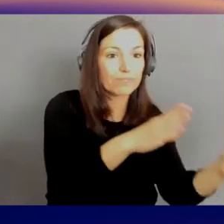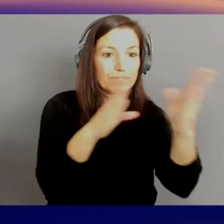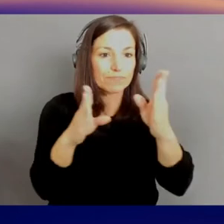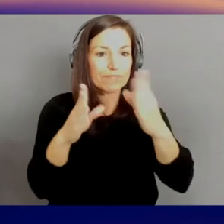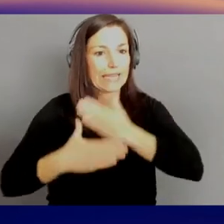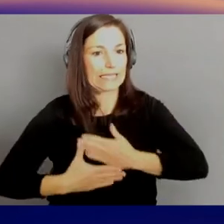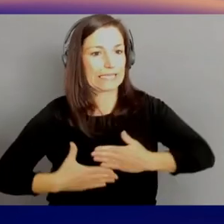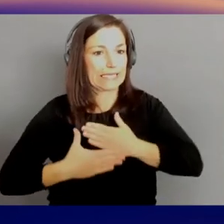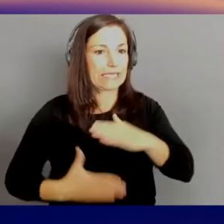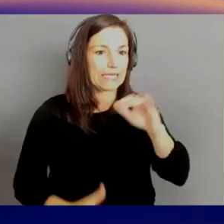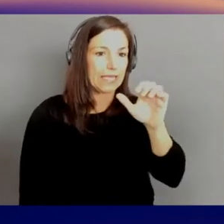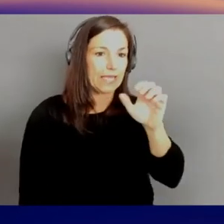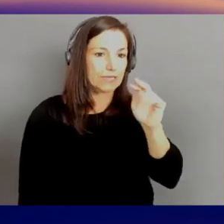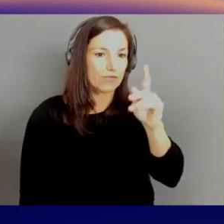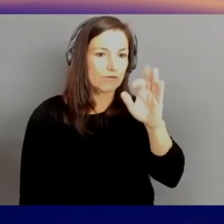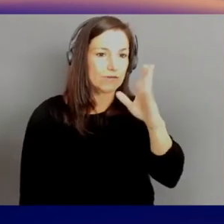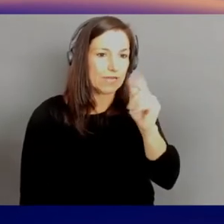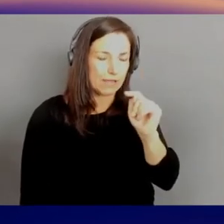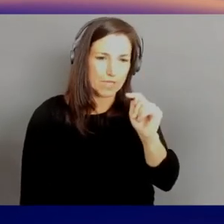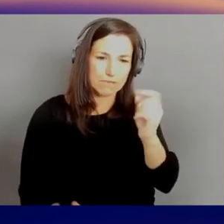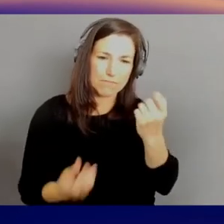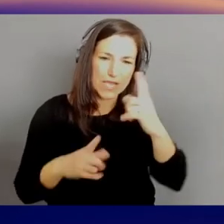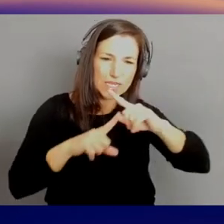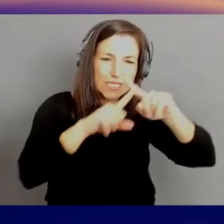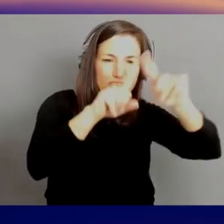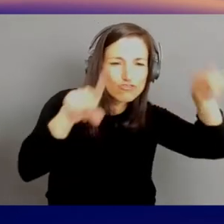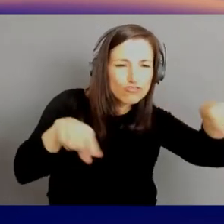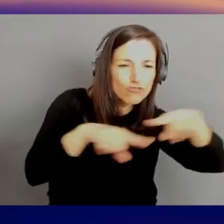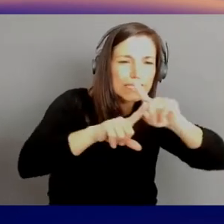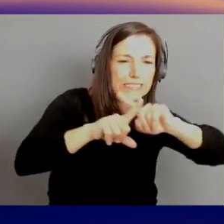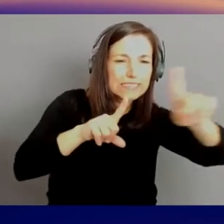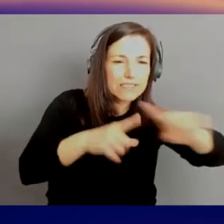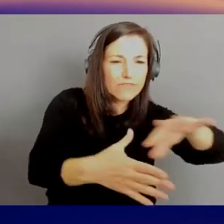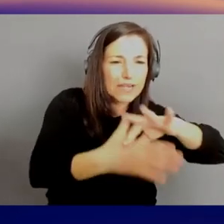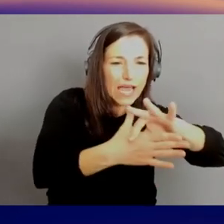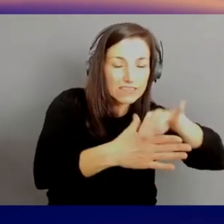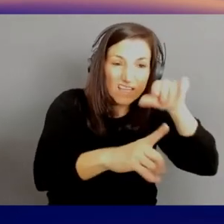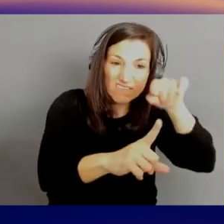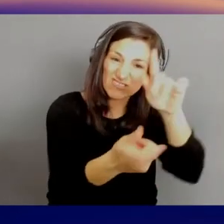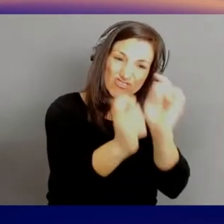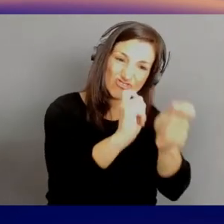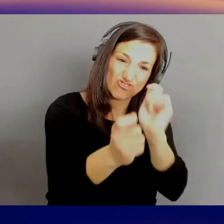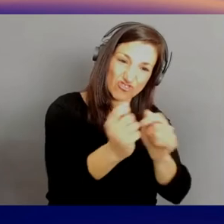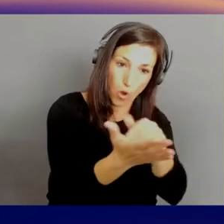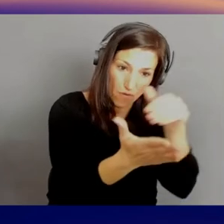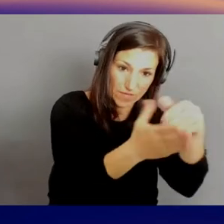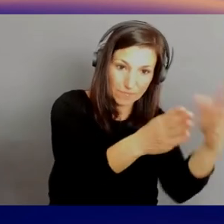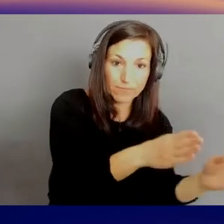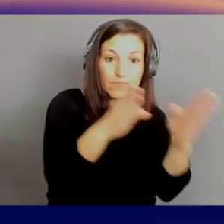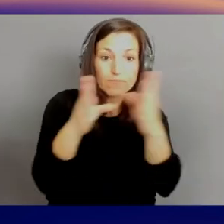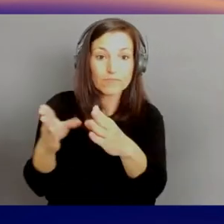It's being changed completely. Healthcare, you have- Yeah, so we have in healthcare,